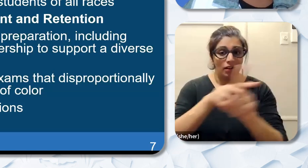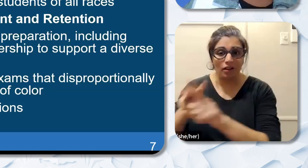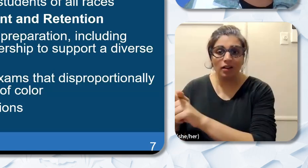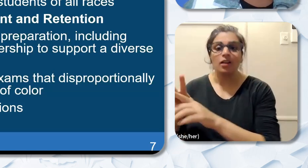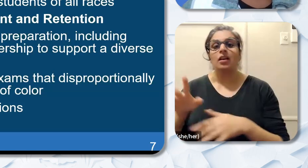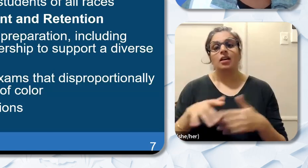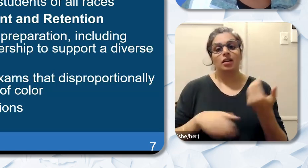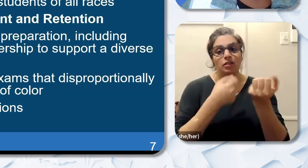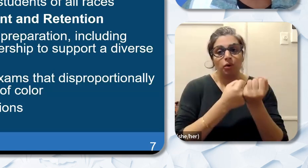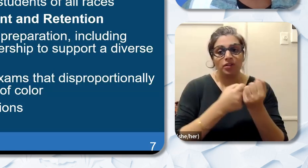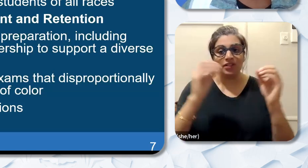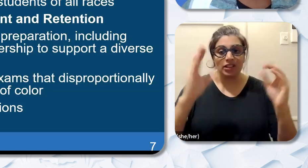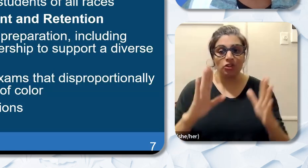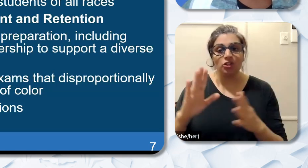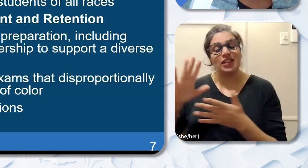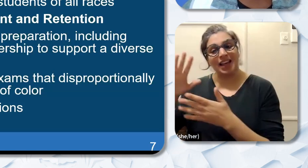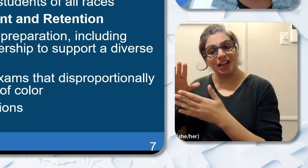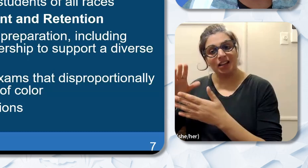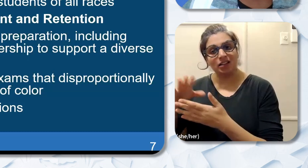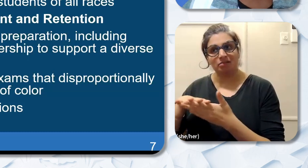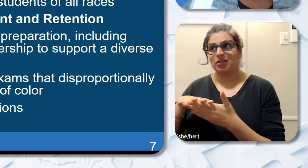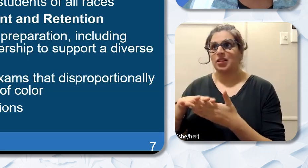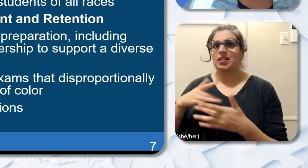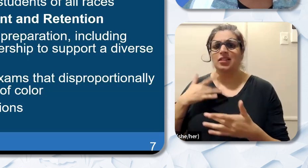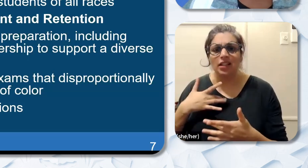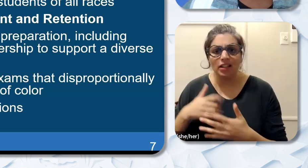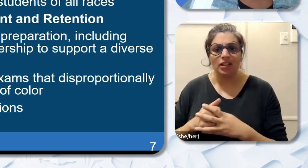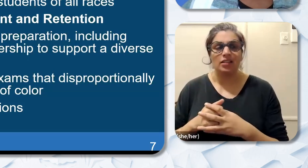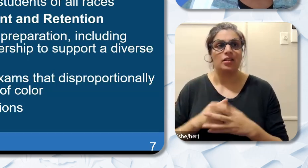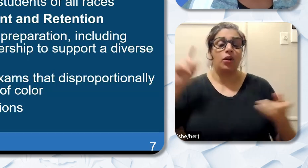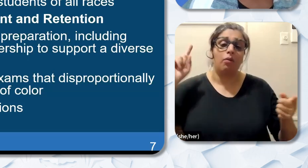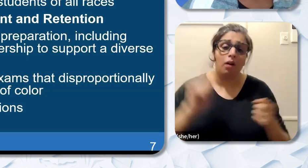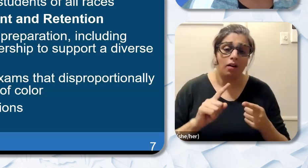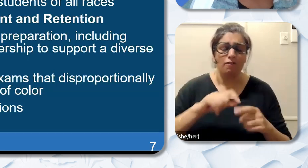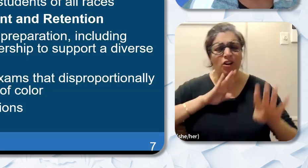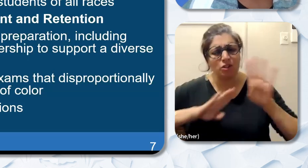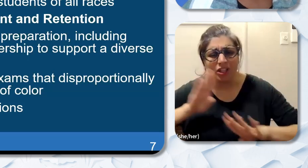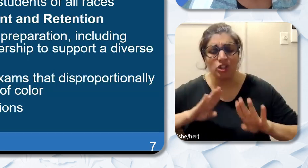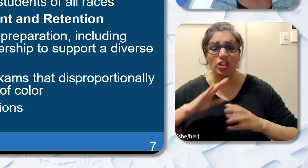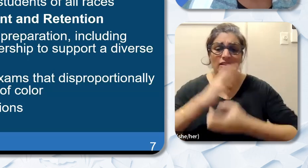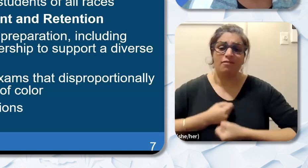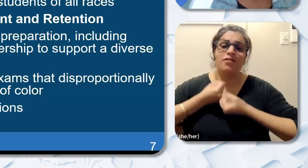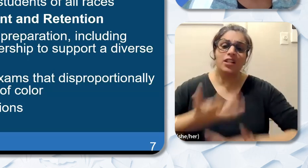feelings of isolation frustration and fatigue because they are represented in their environment